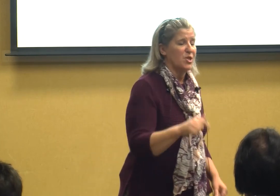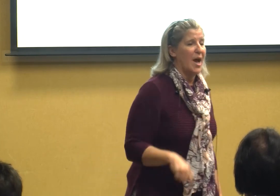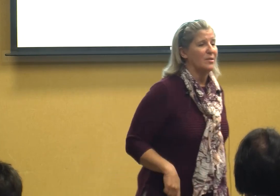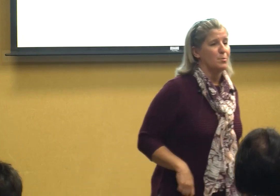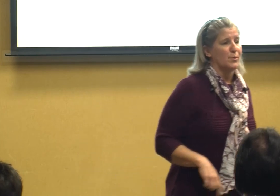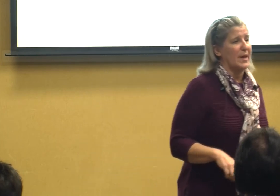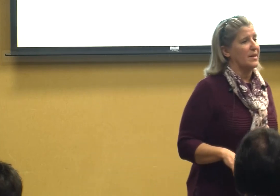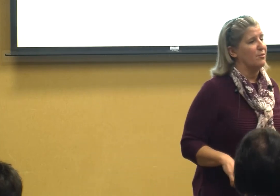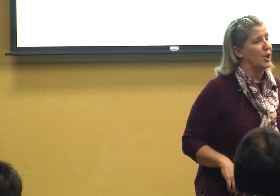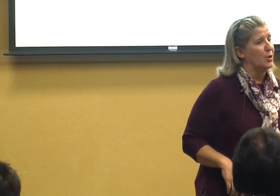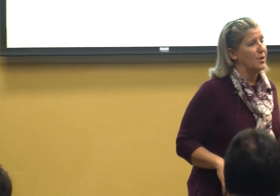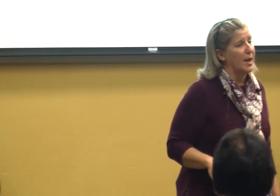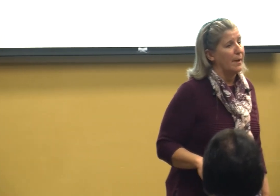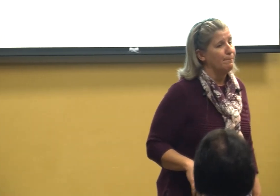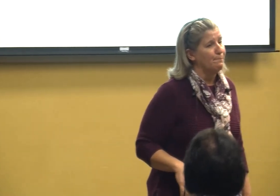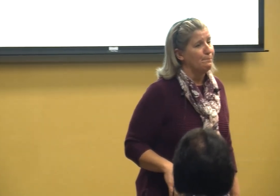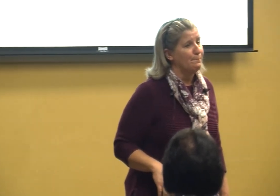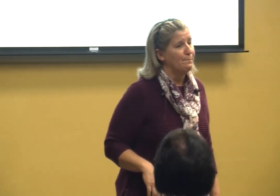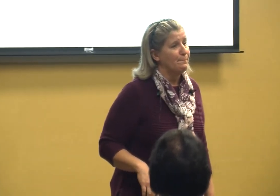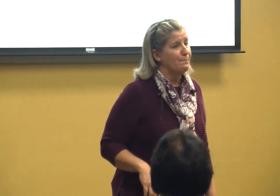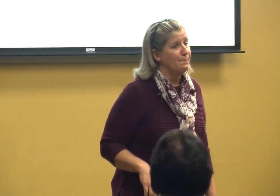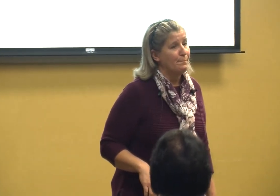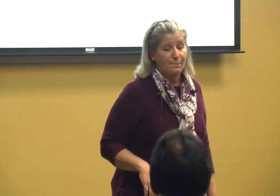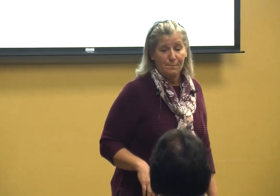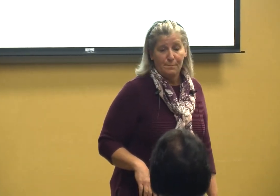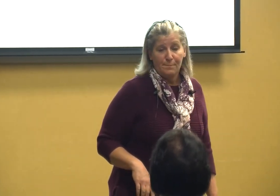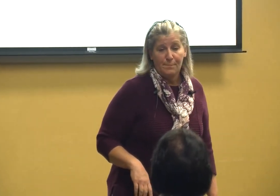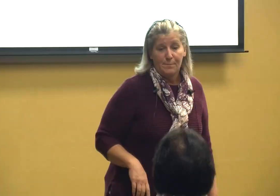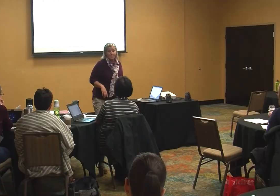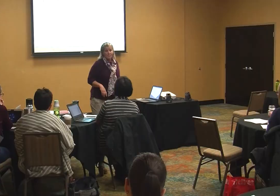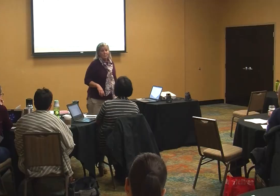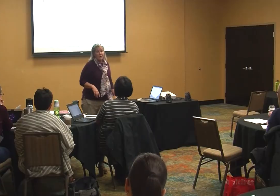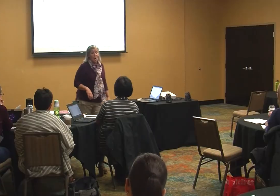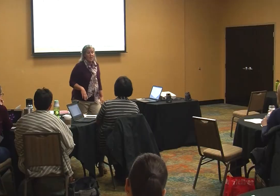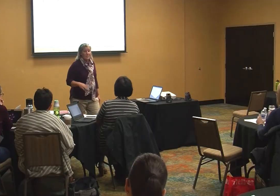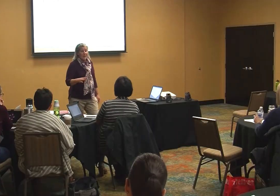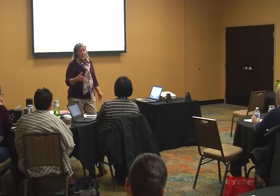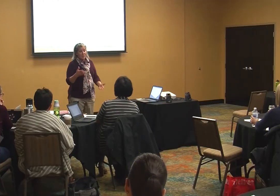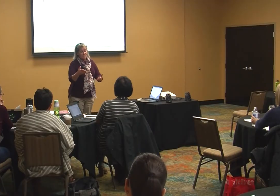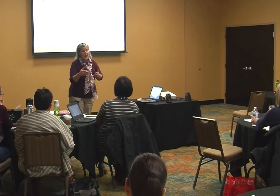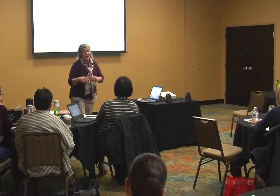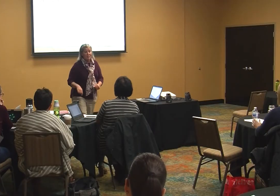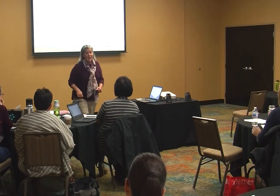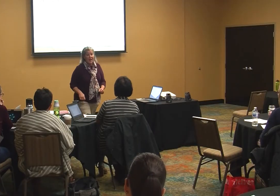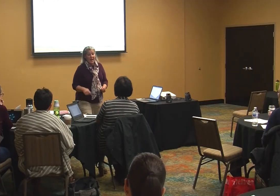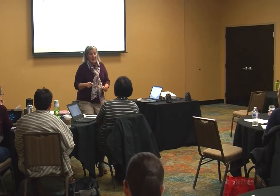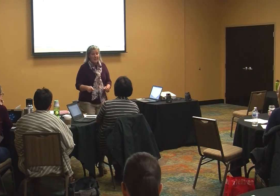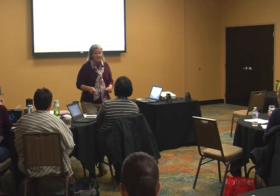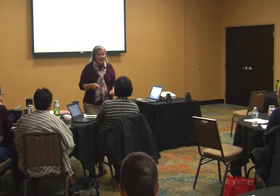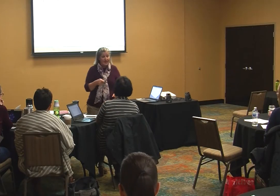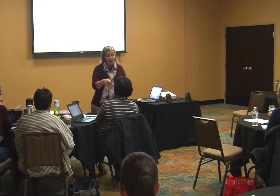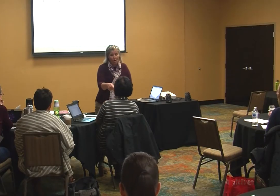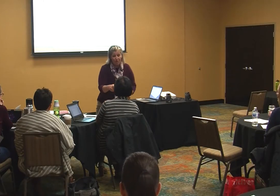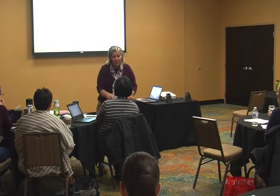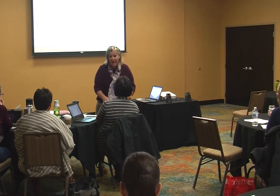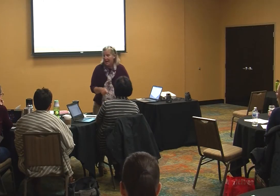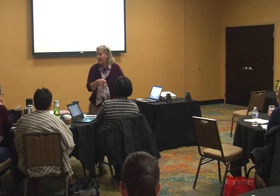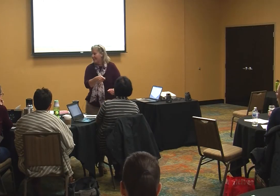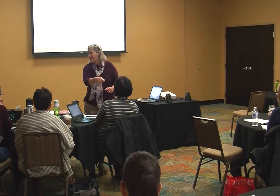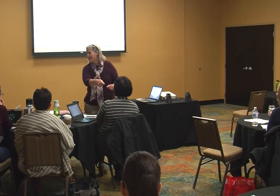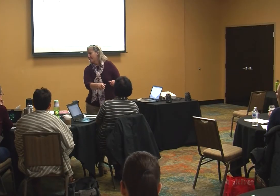child's perspective to you today because here's Beth and I'm feeding her and I'm talking about did